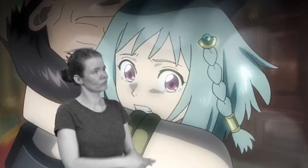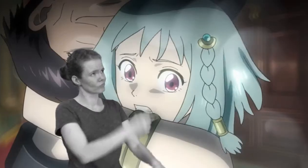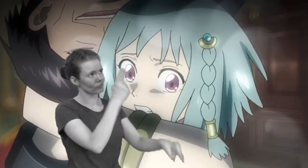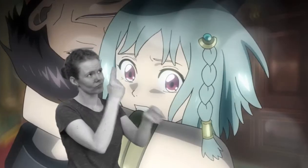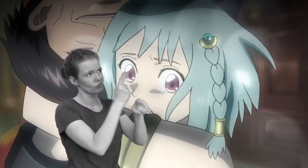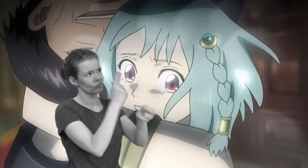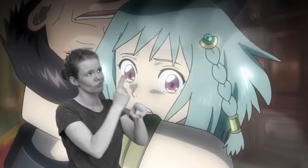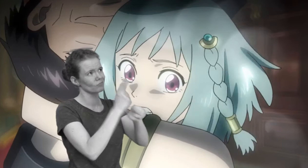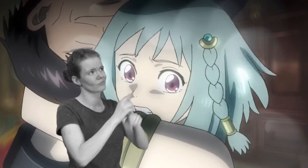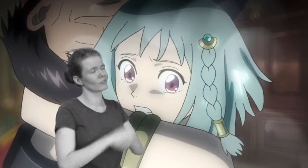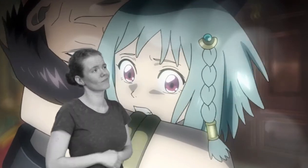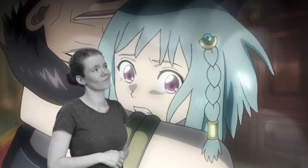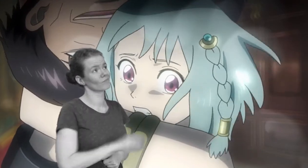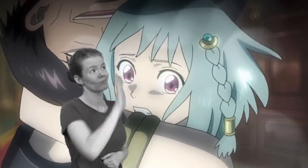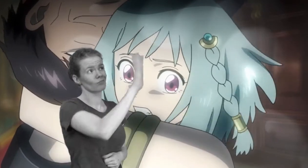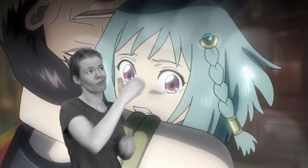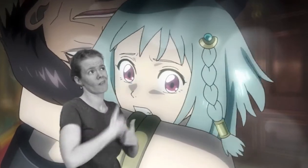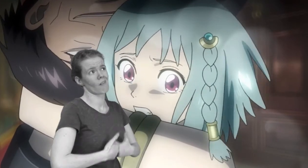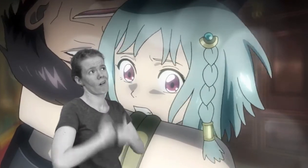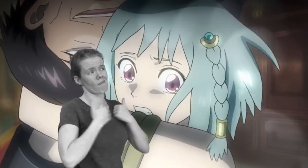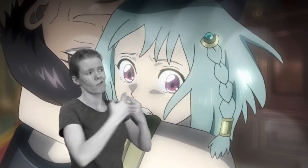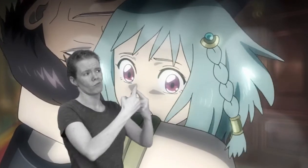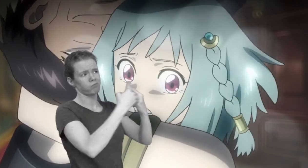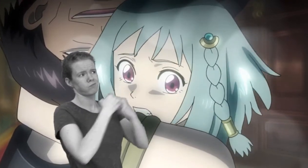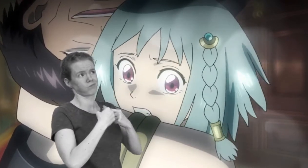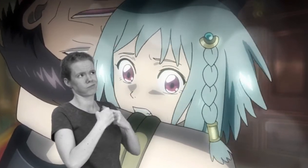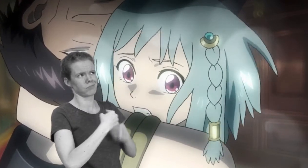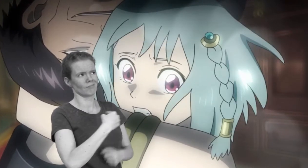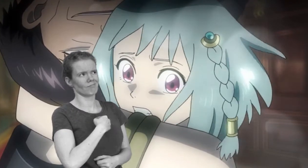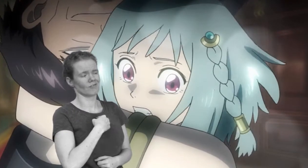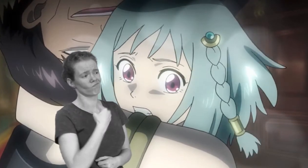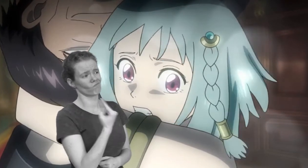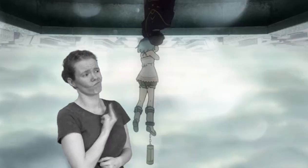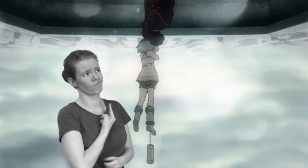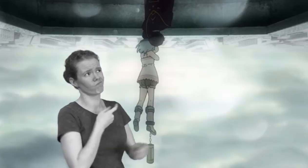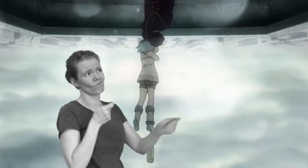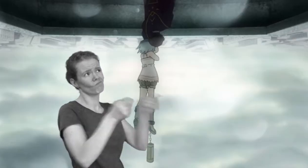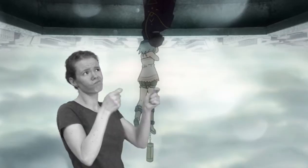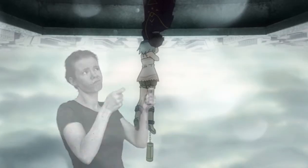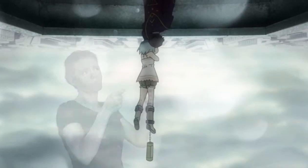Yes, that's right! Your very life now depends on me, and me alone, my dear!